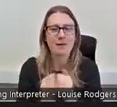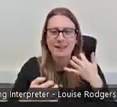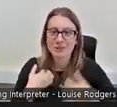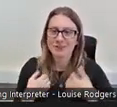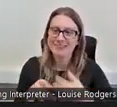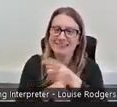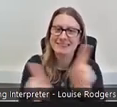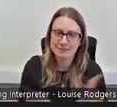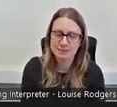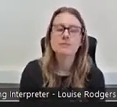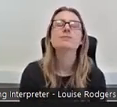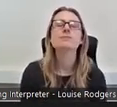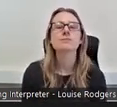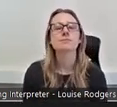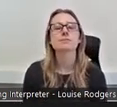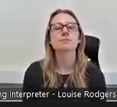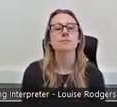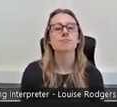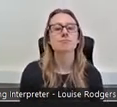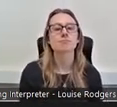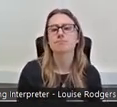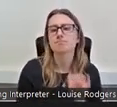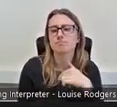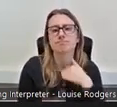but yeah I think I've absolutely loved the journey that I've been on and like I said,